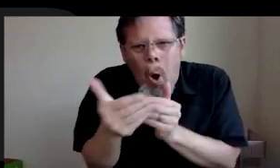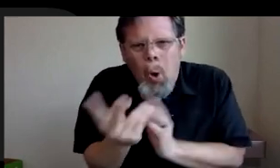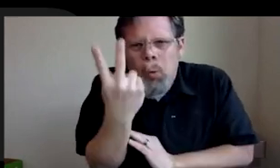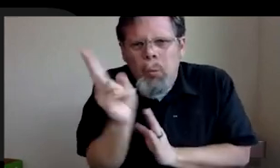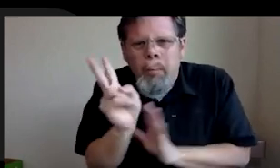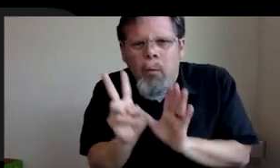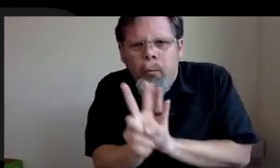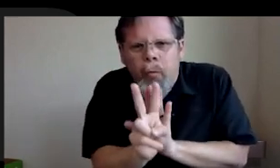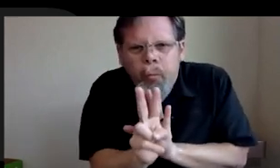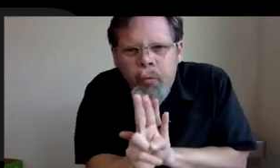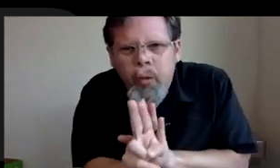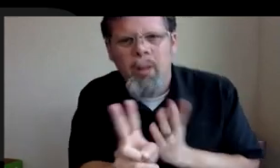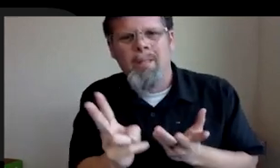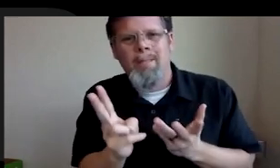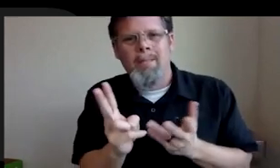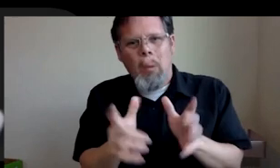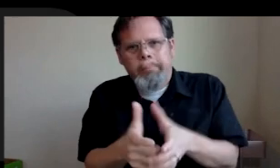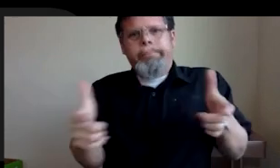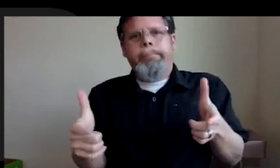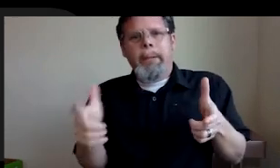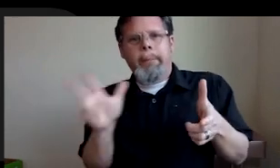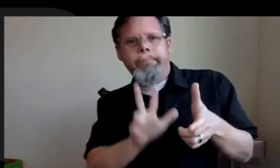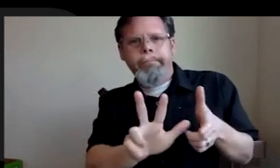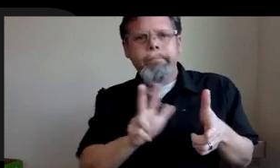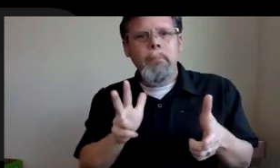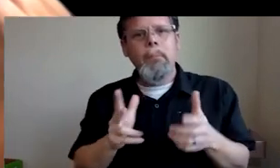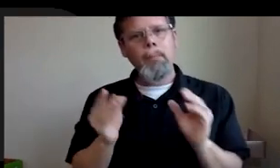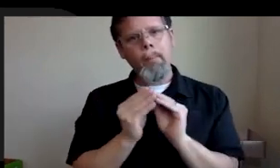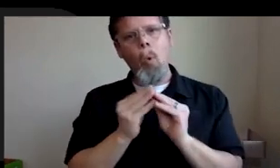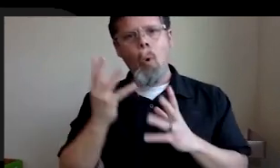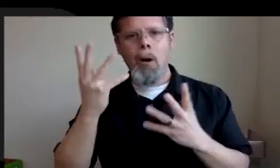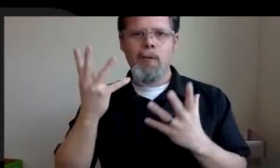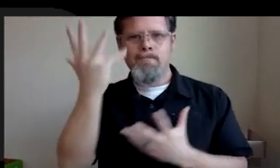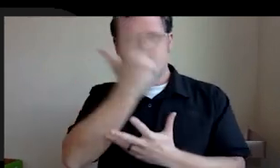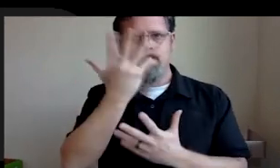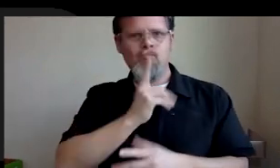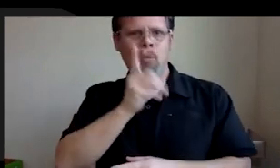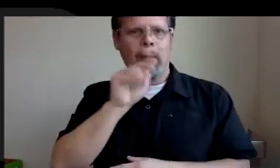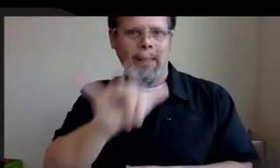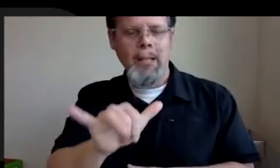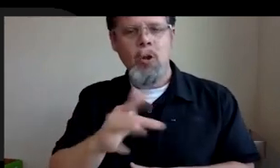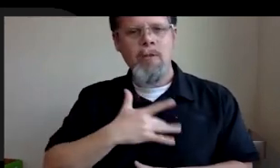failed in creating an experience for you that takes you away from reality. It makes you completely immersed in the experience that I've